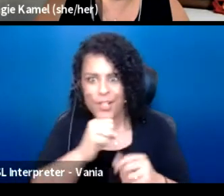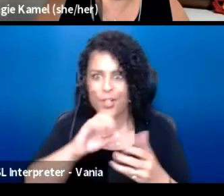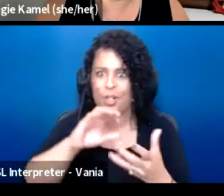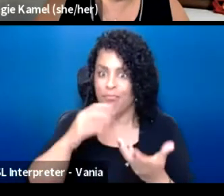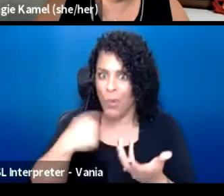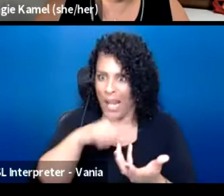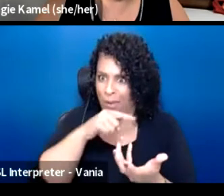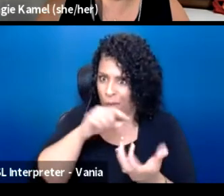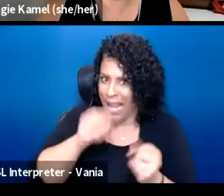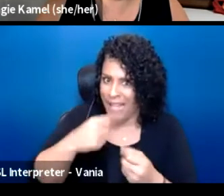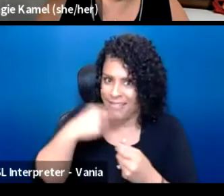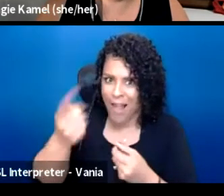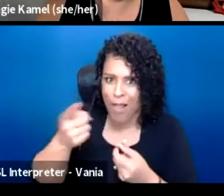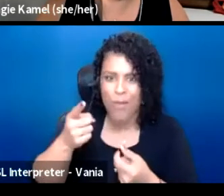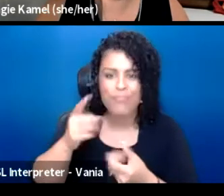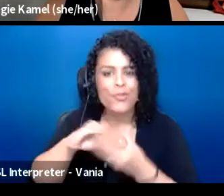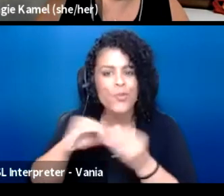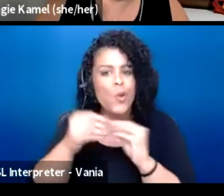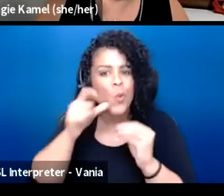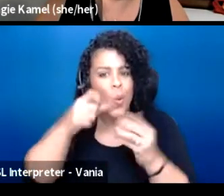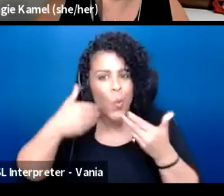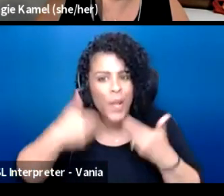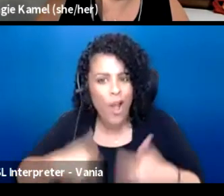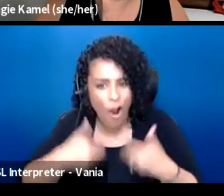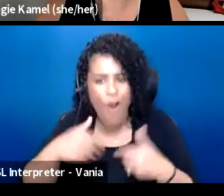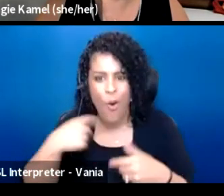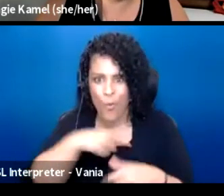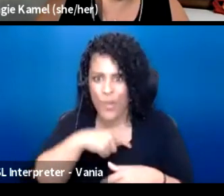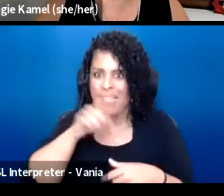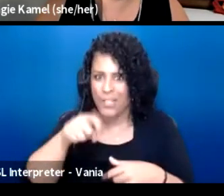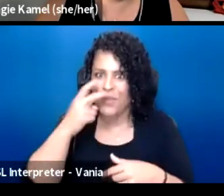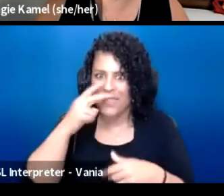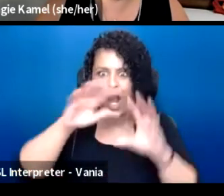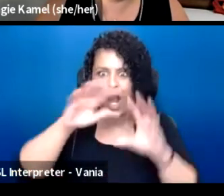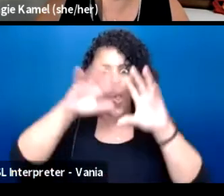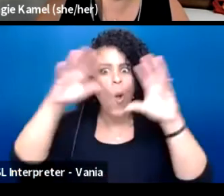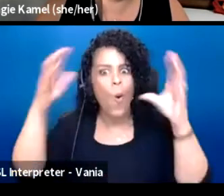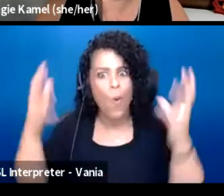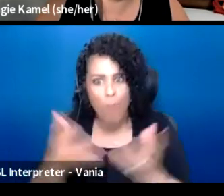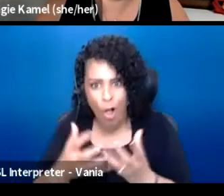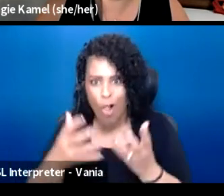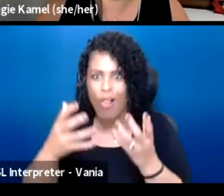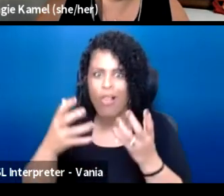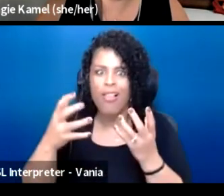And as Kathy said, we need to see more global majority represented in those storytelling.